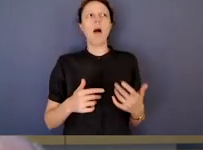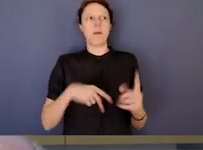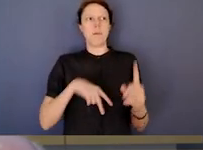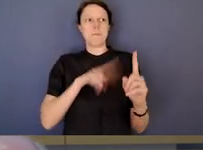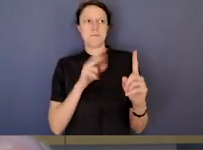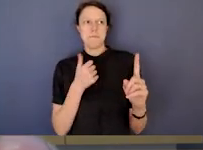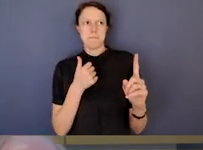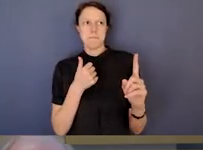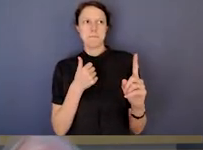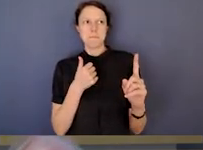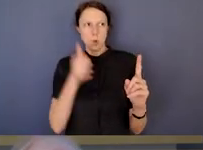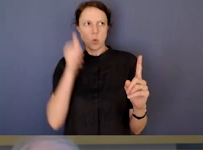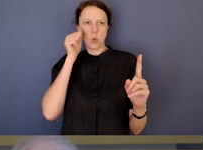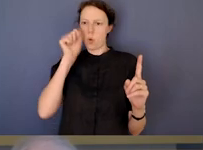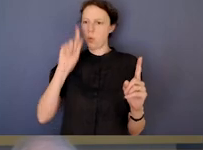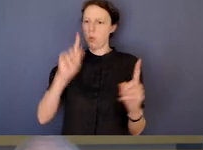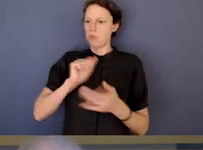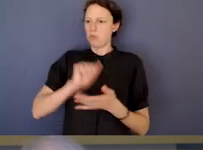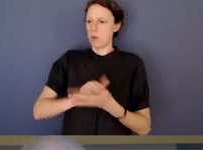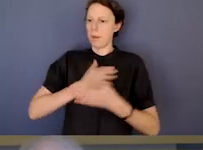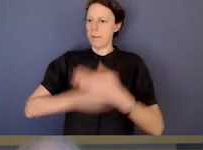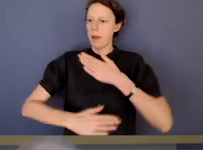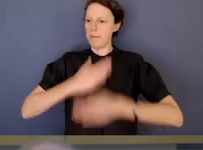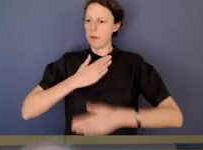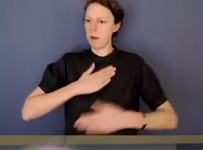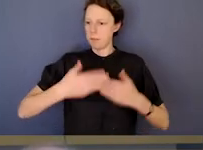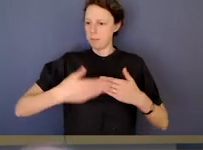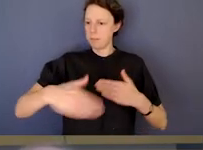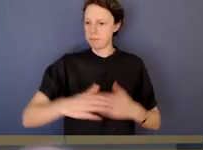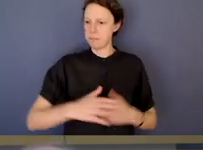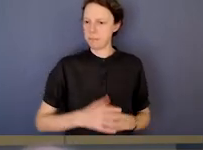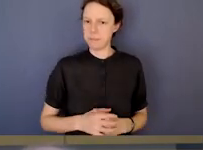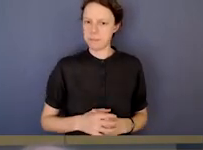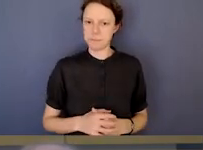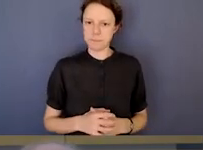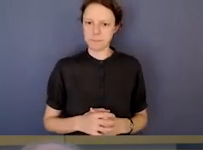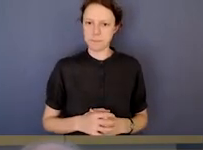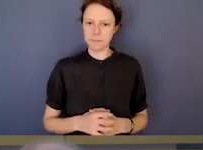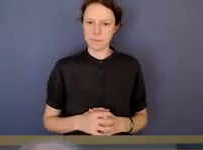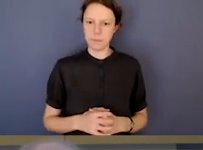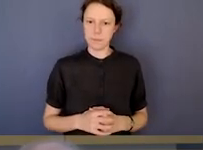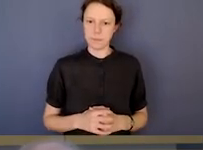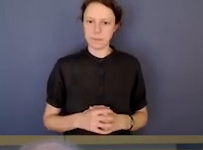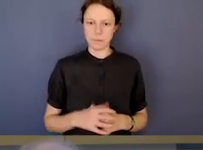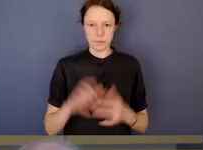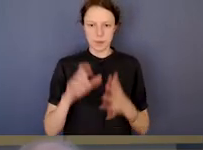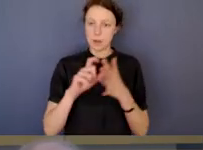And Deborah, your views, many of which you've outlined in your reports that was released.